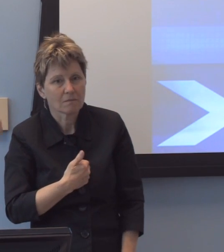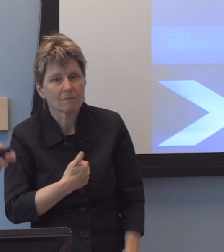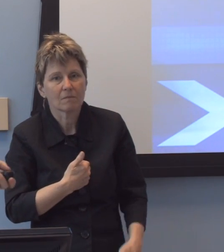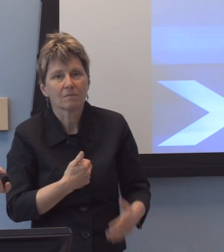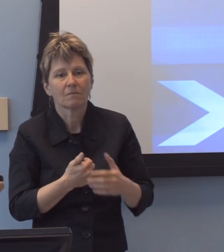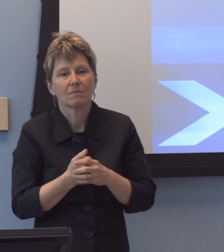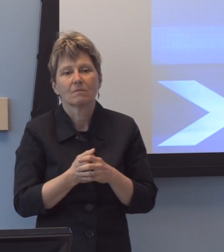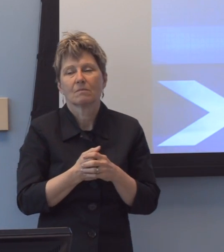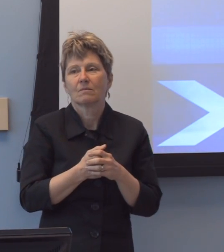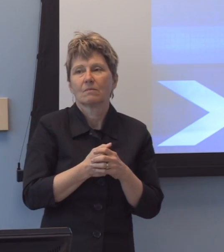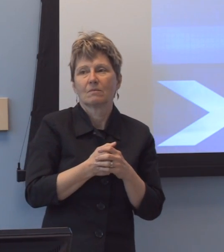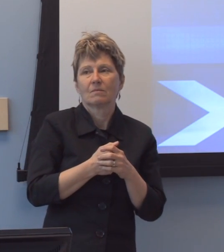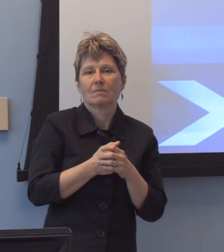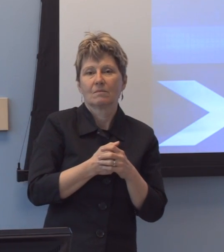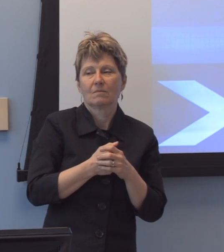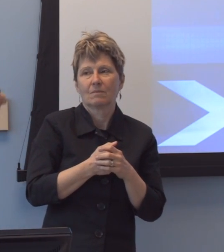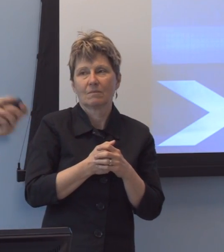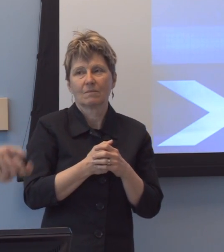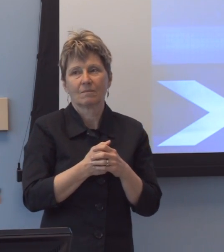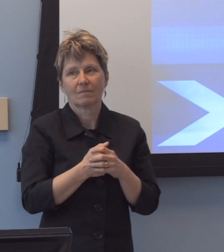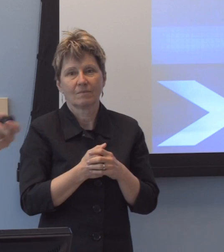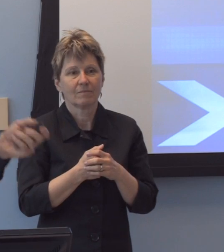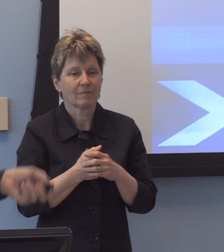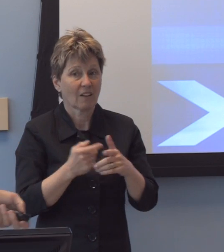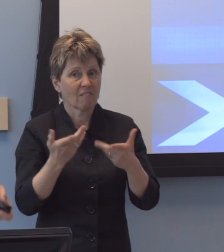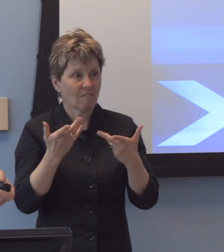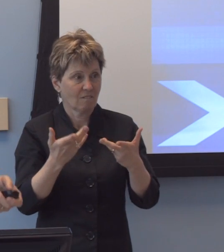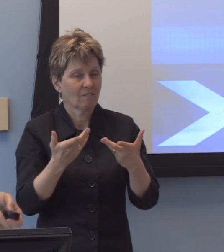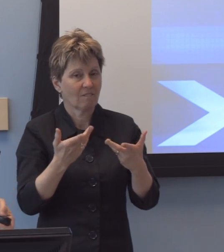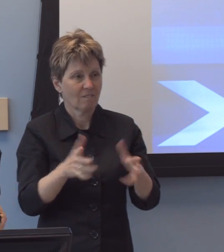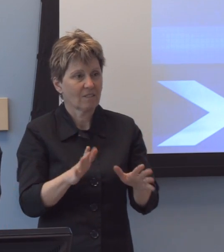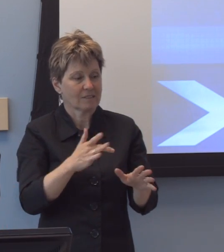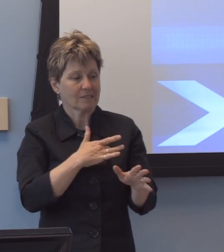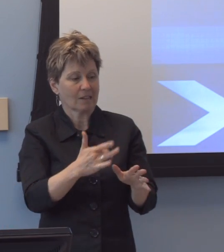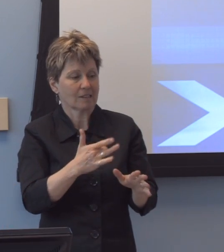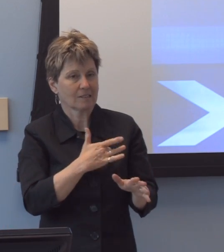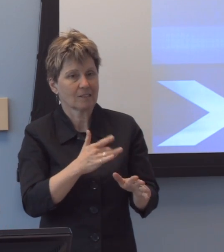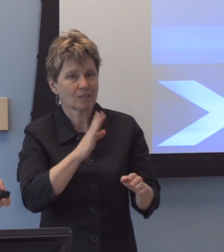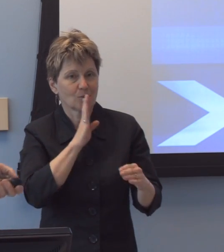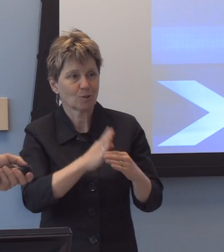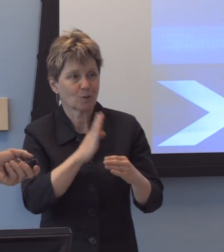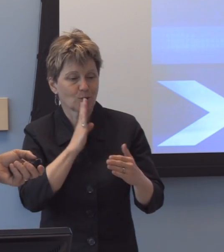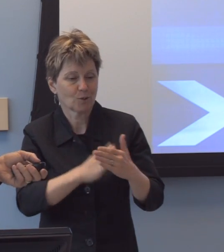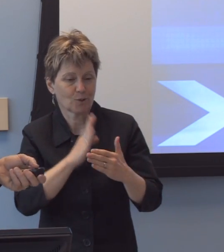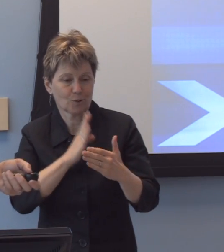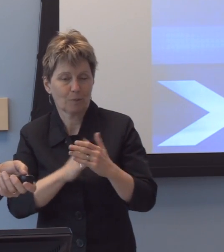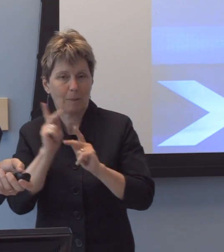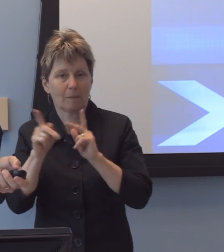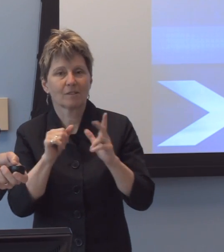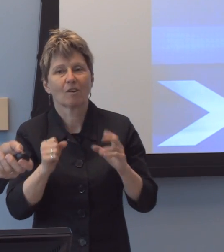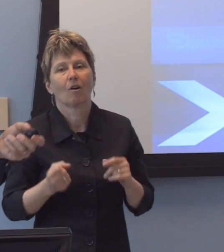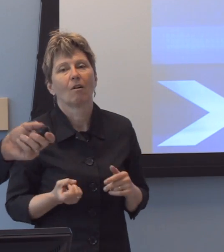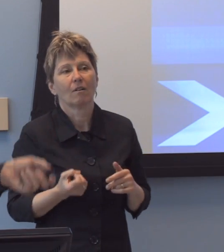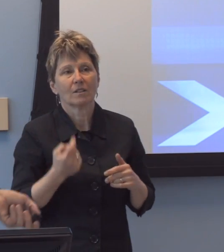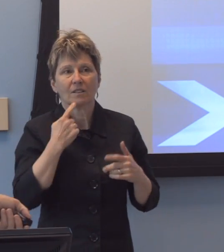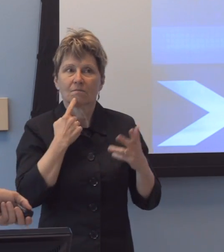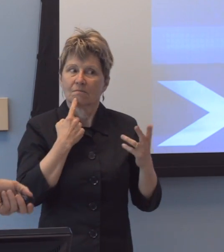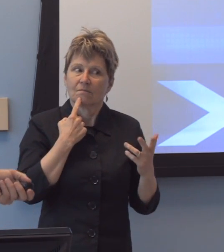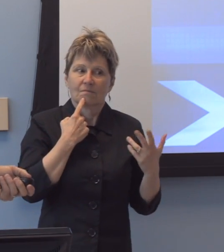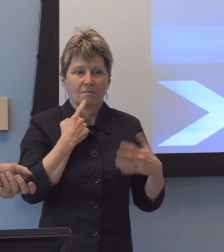and, uh, w-which they have a propensity for doing. And, um, to-to say this an extraordinary resource,